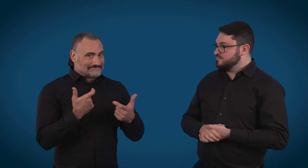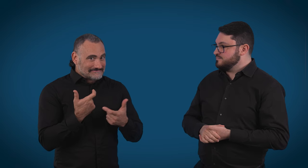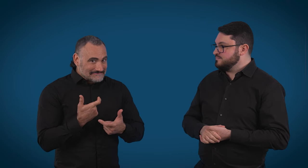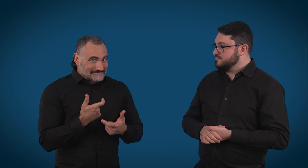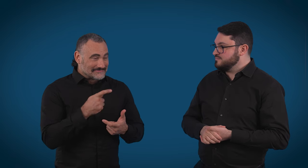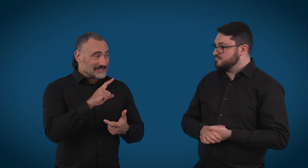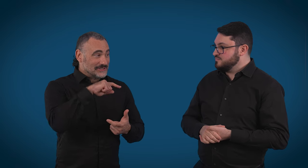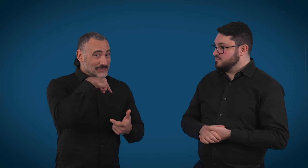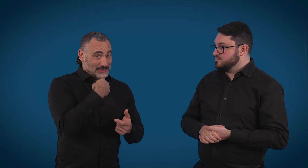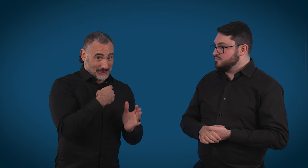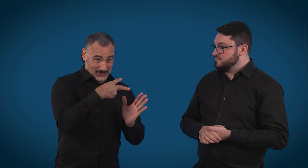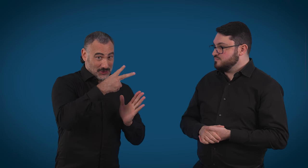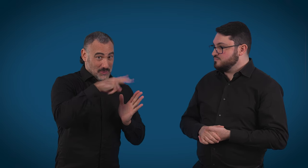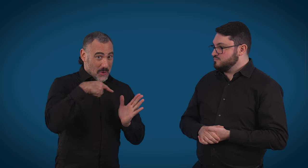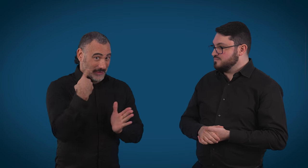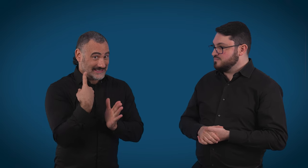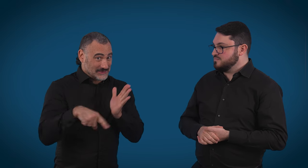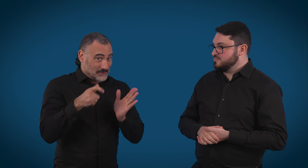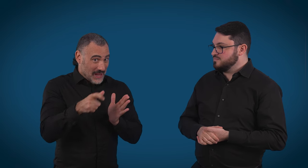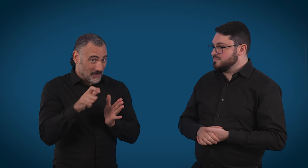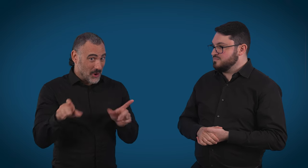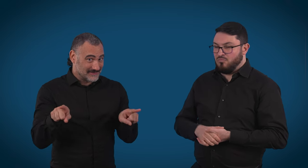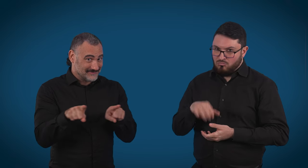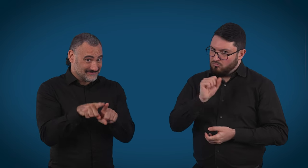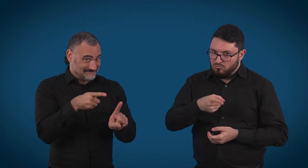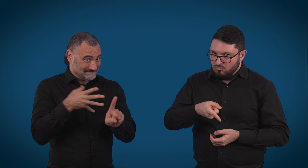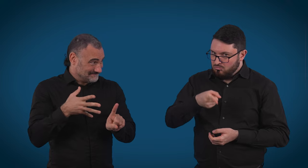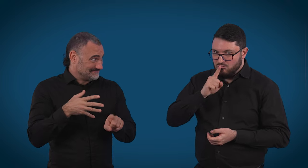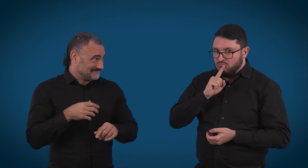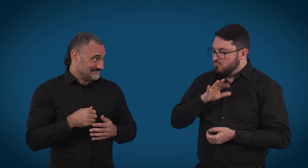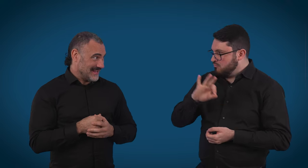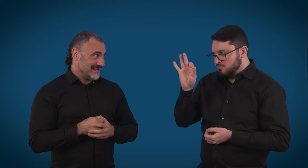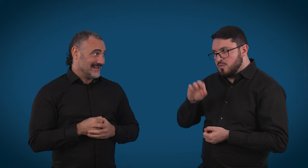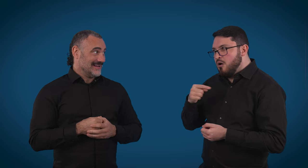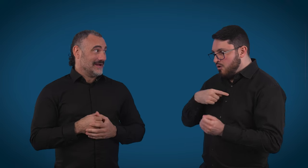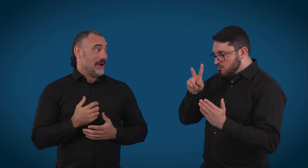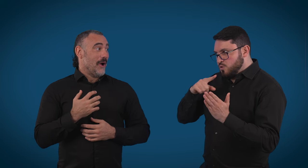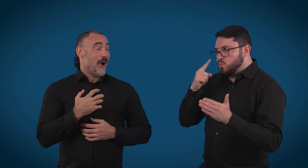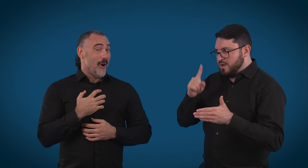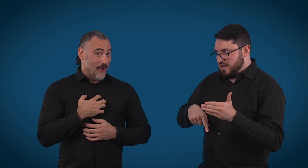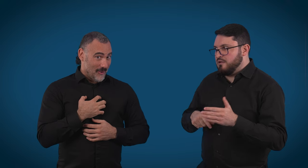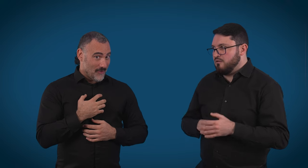So, do you read swear words verbatim? 100%. - Oh, my goodness.